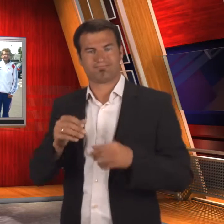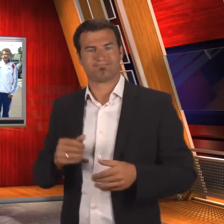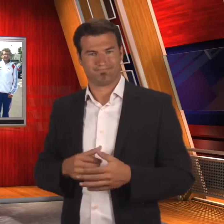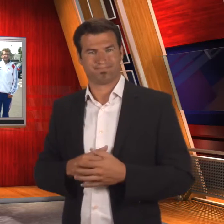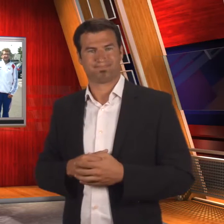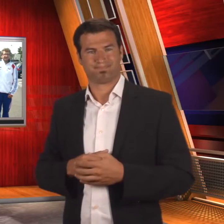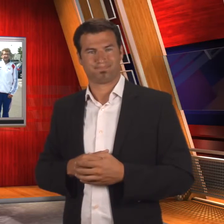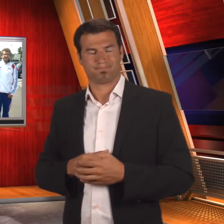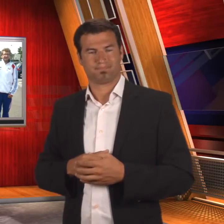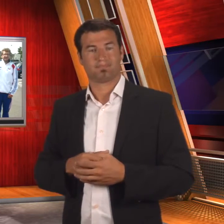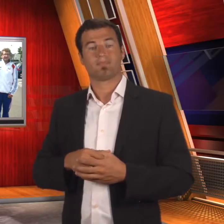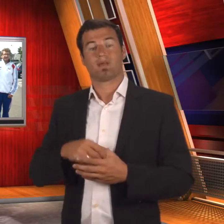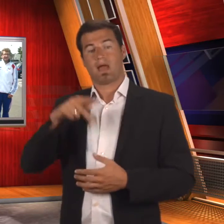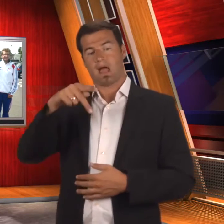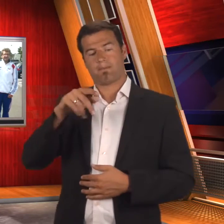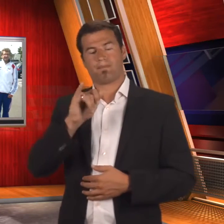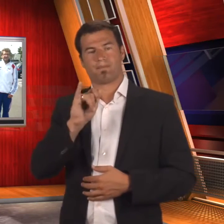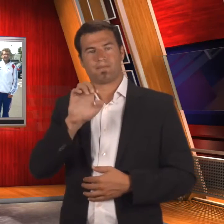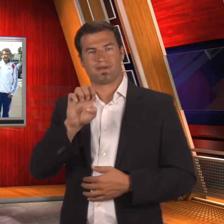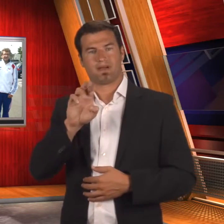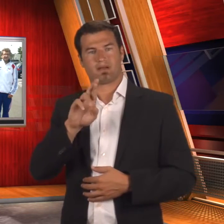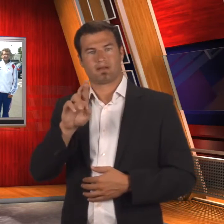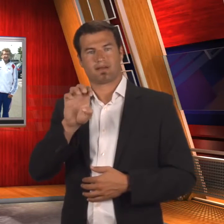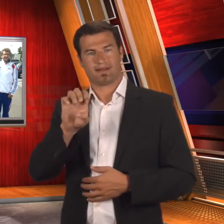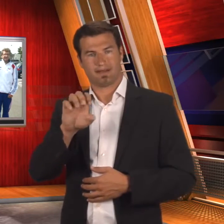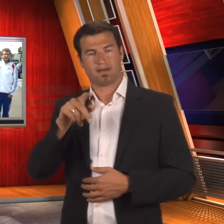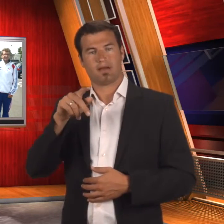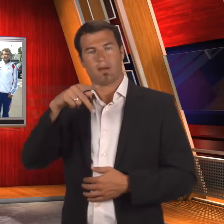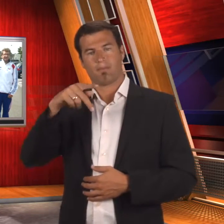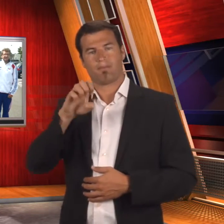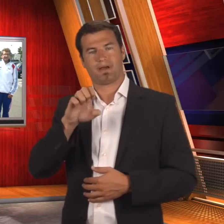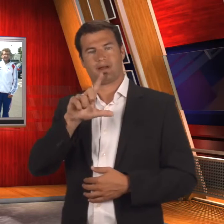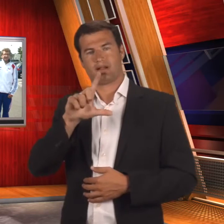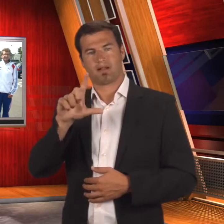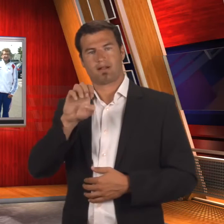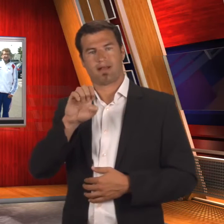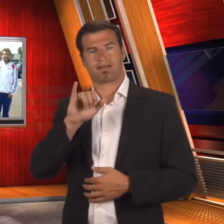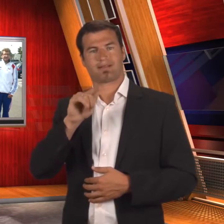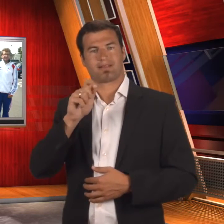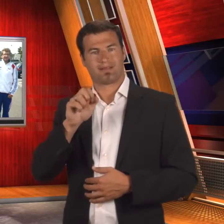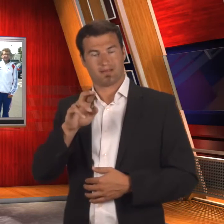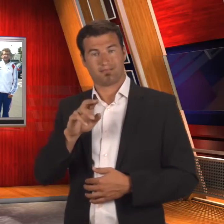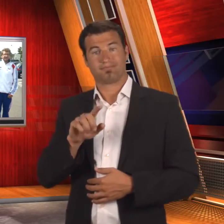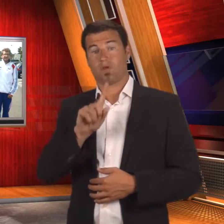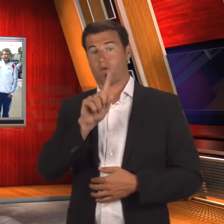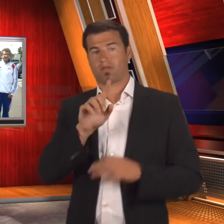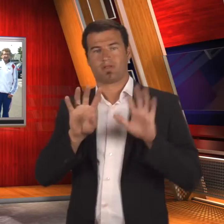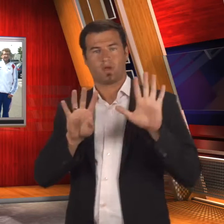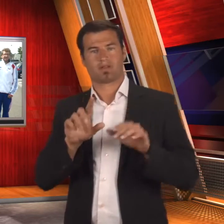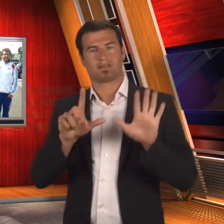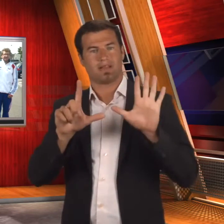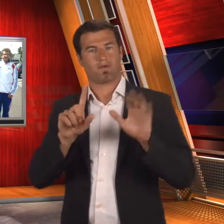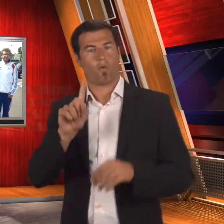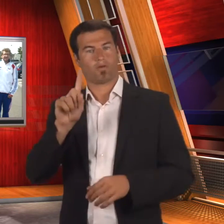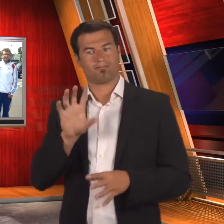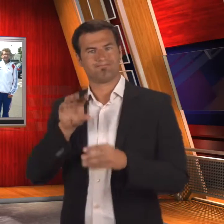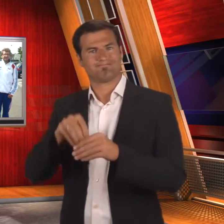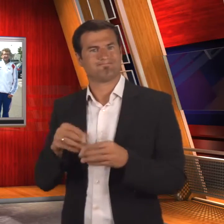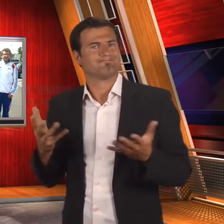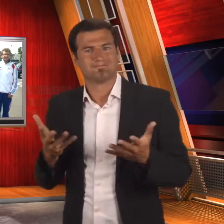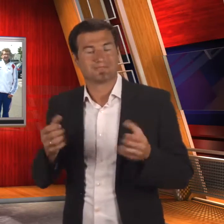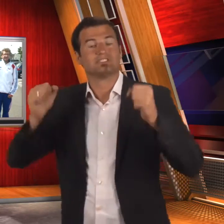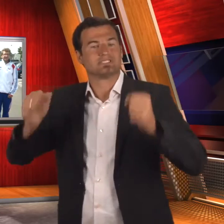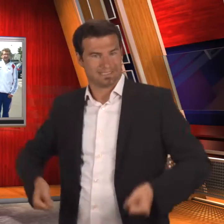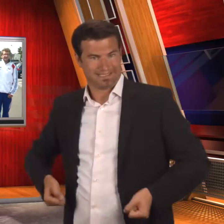Then Pierre Pelleiter in 1971 in alpine skiing.